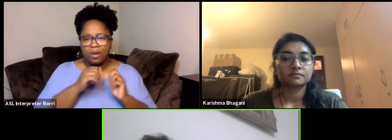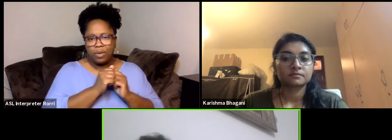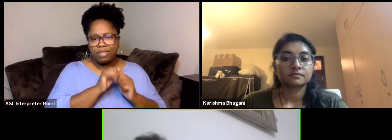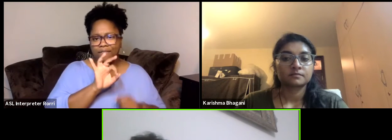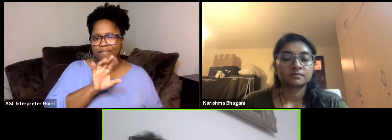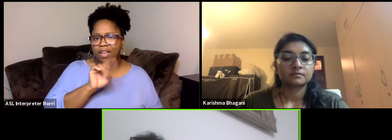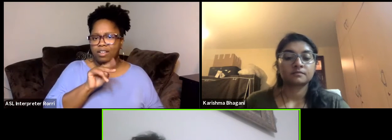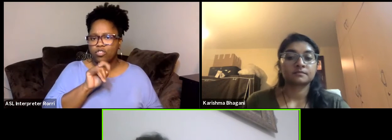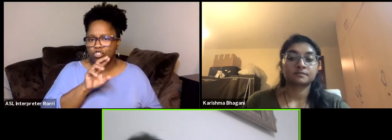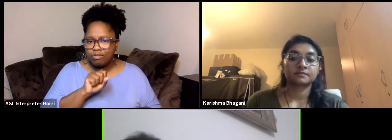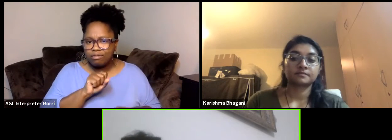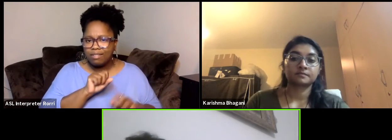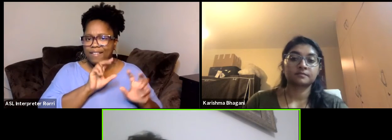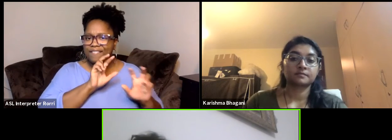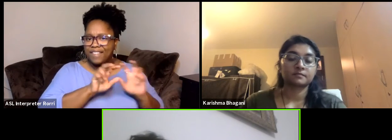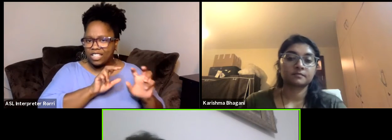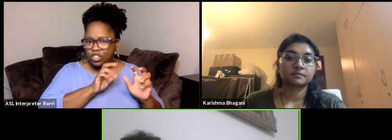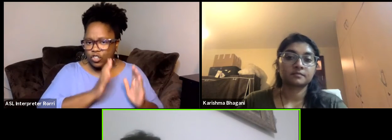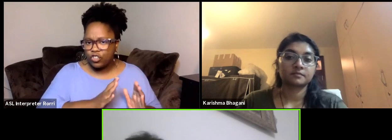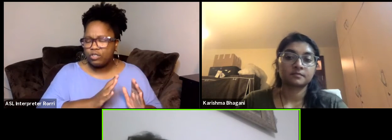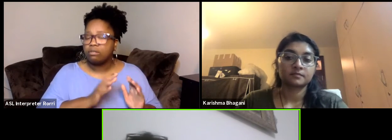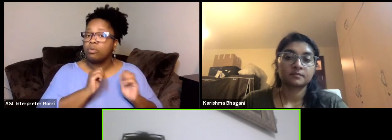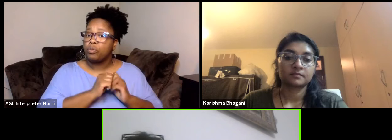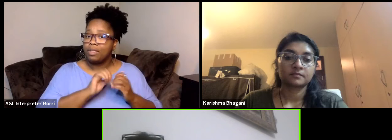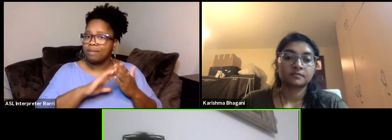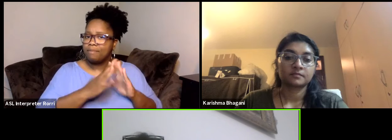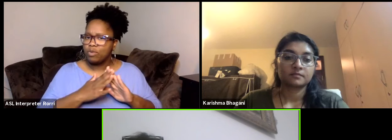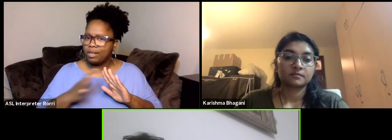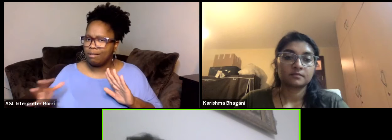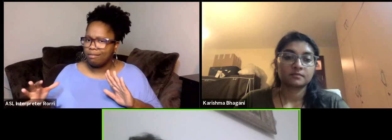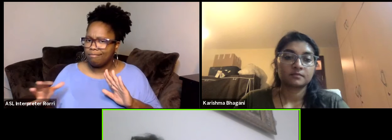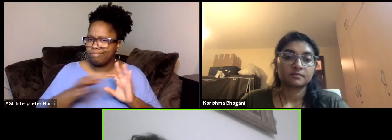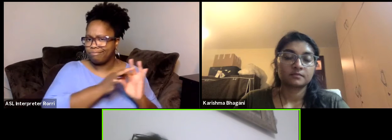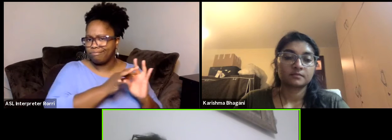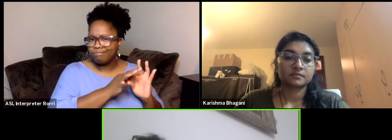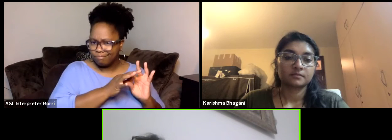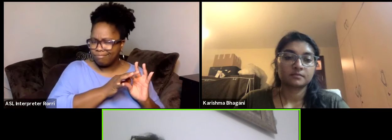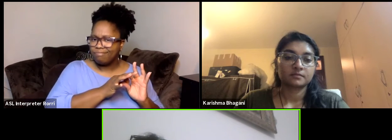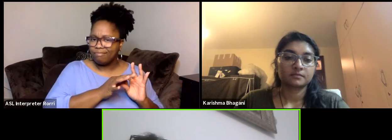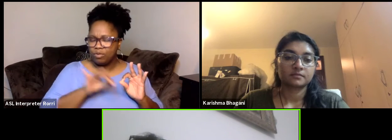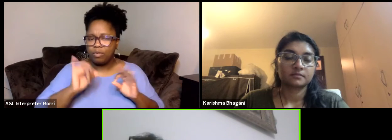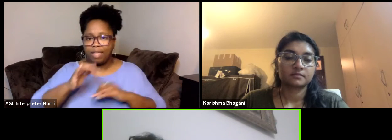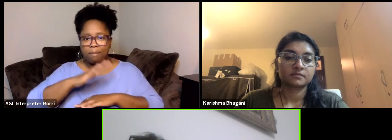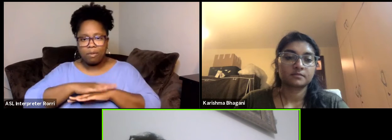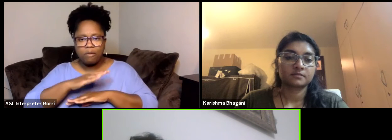and with the community itself. So on the platform you can enter with the profile